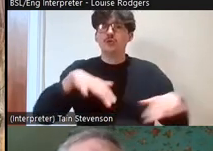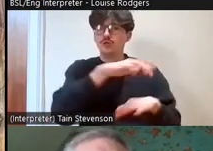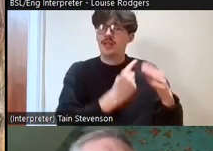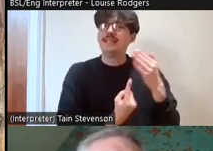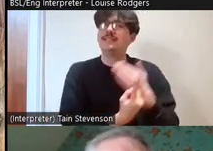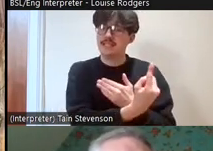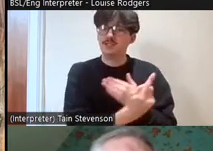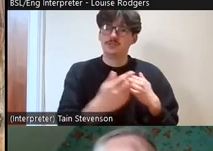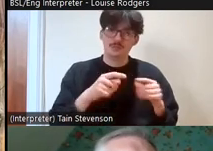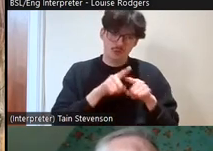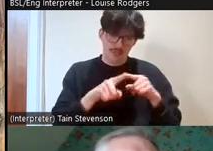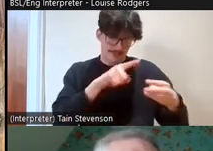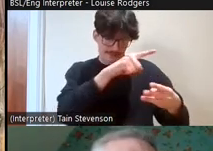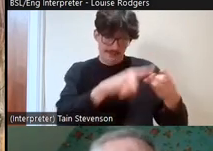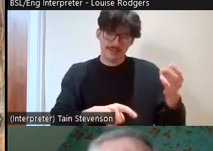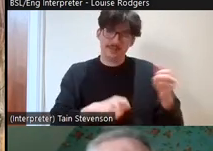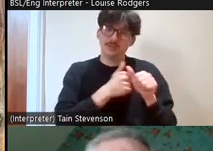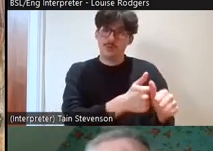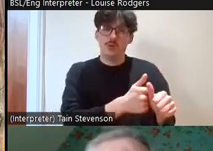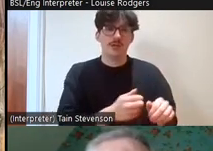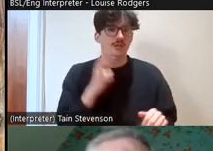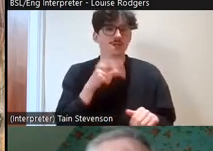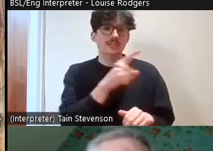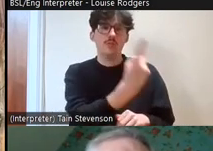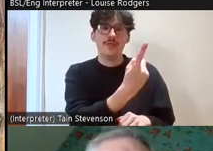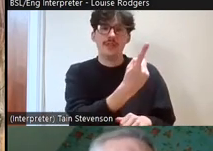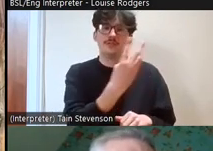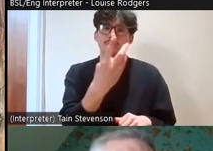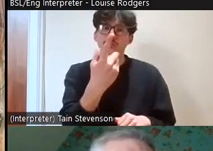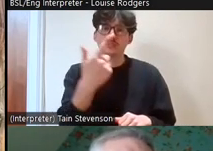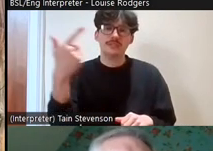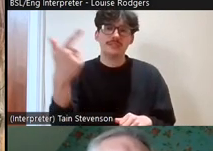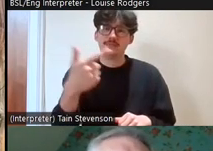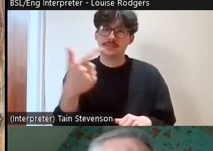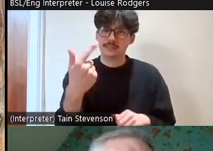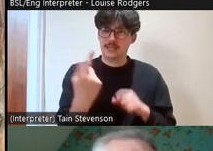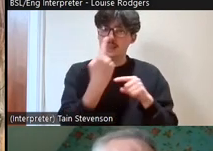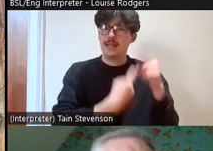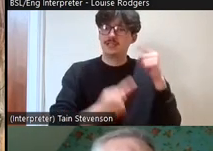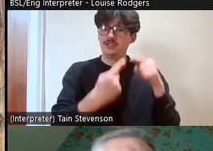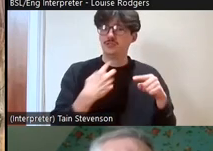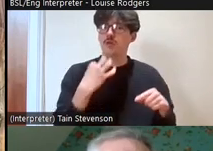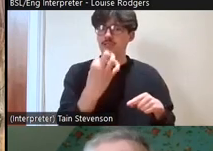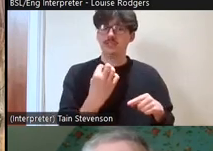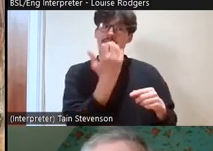got the breakdown there, there's 1317 volunteers last year had those defined health issues which